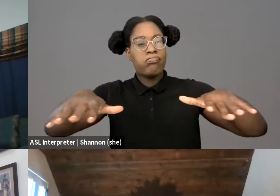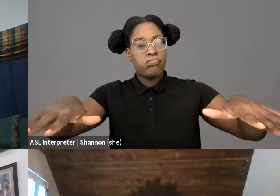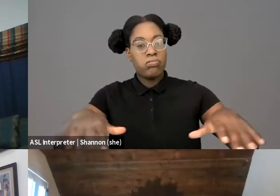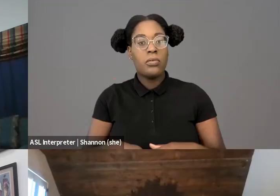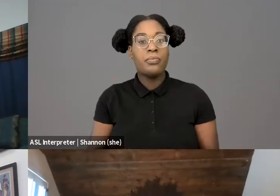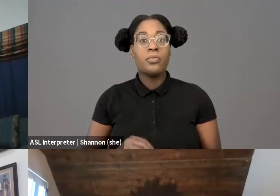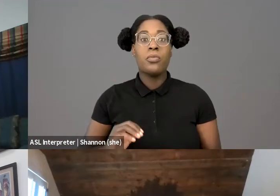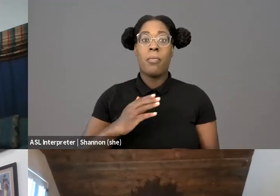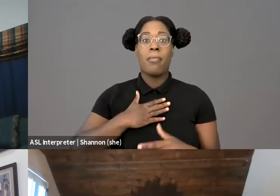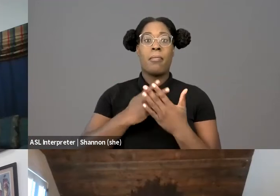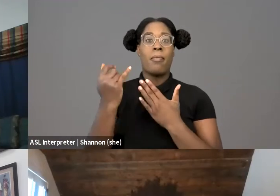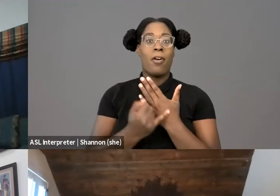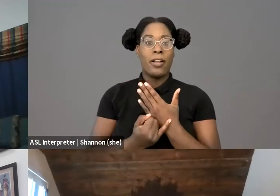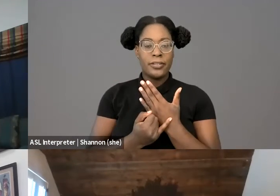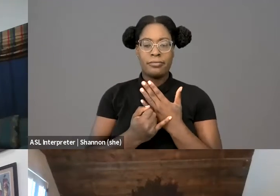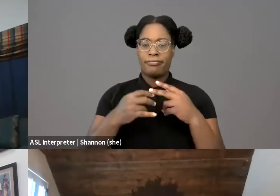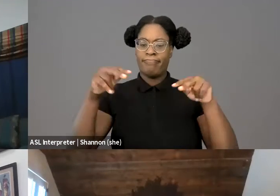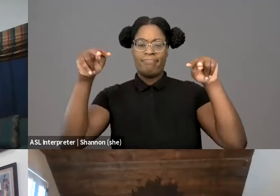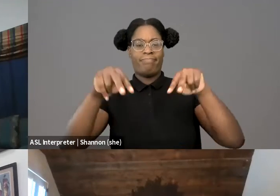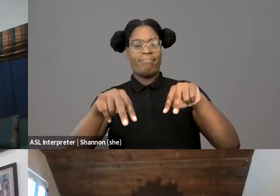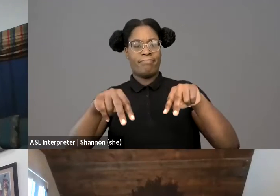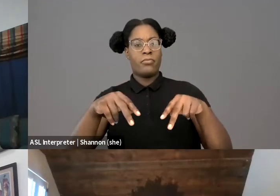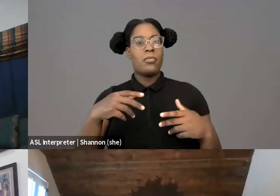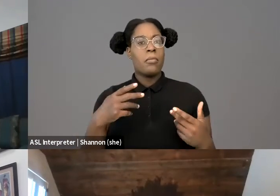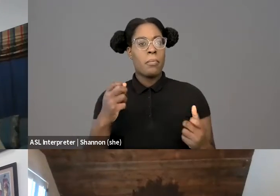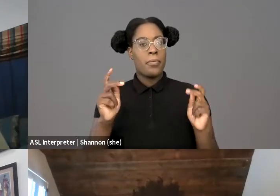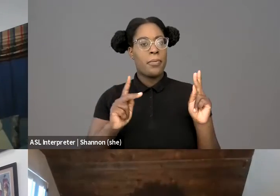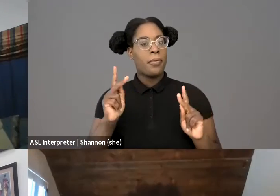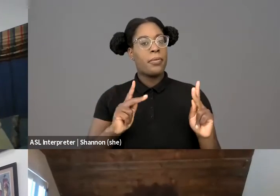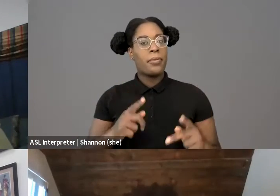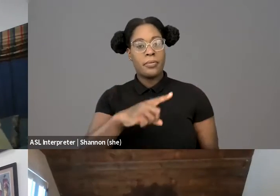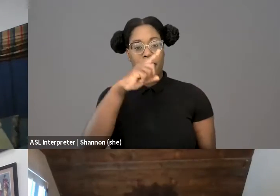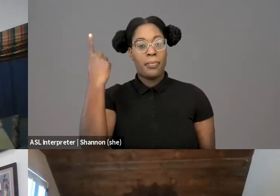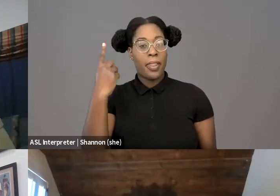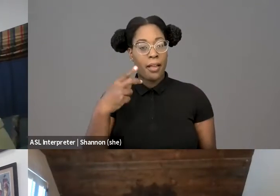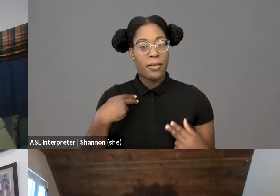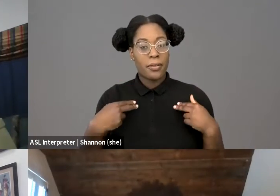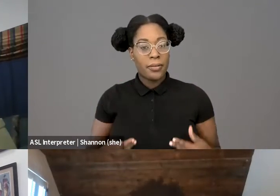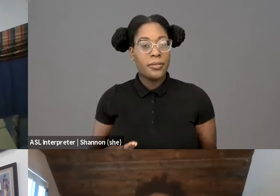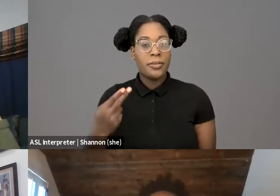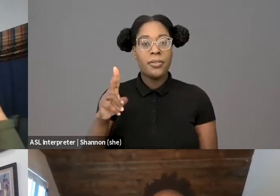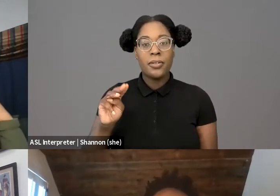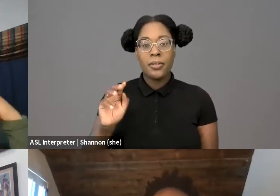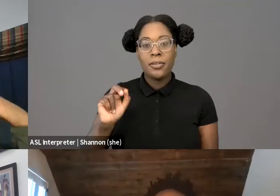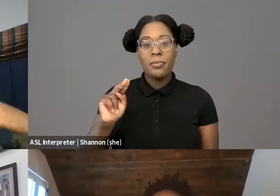of this generation's acclimation of Black humanity amidst the social tensions exposed during COVID-19.